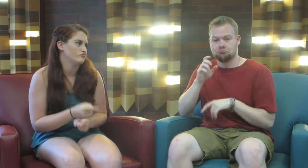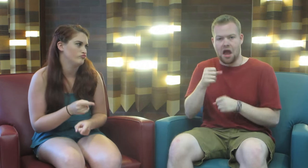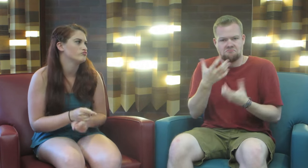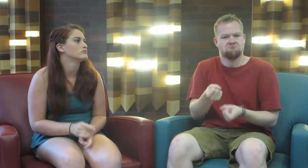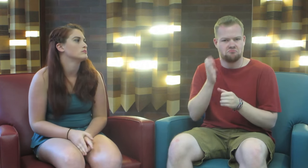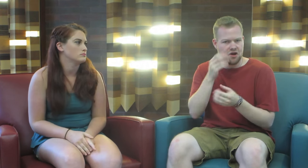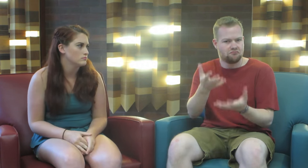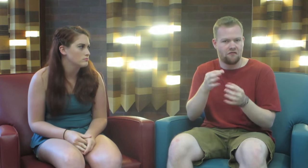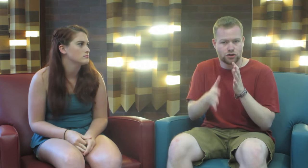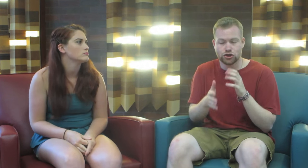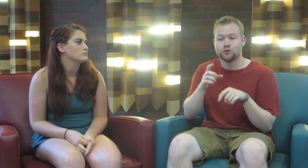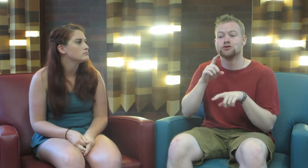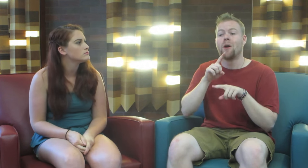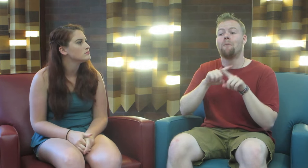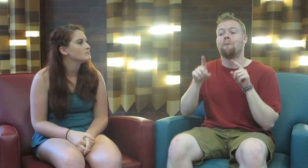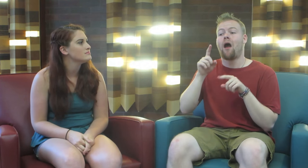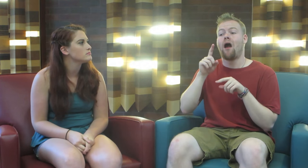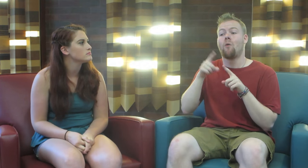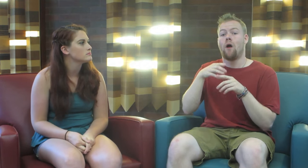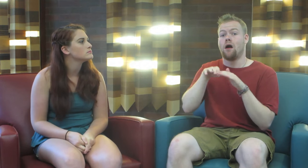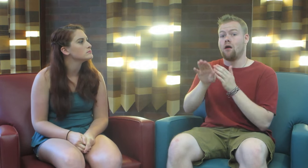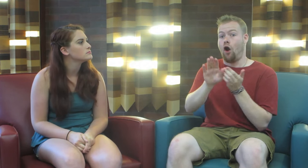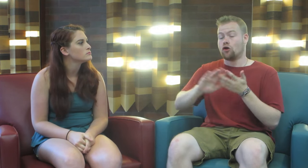You can be pretty confident that they’ll provide interpreters. But when you go into college--